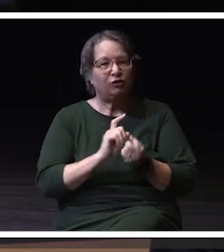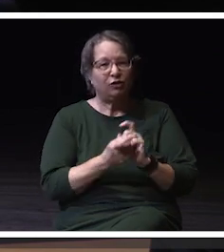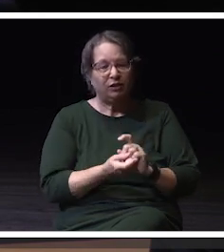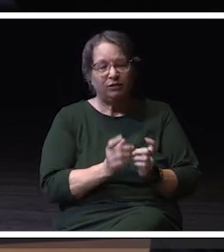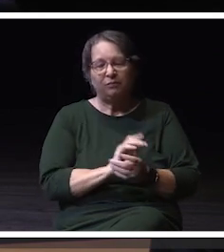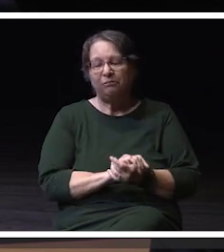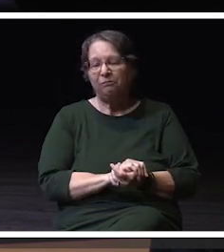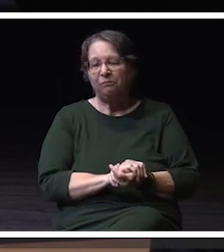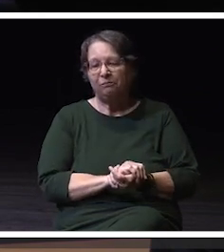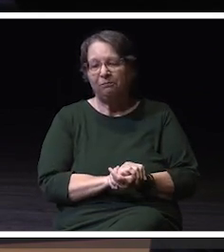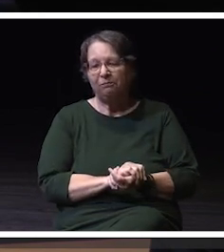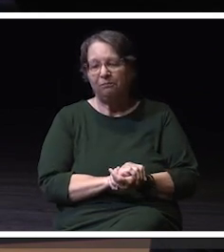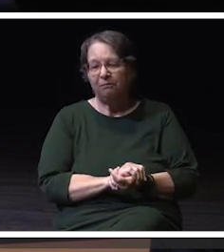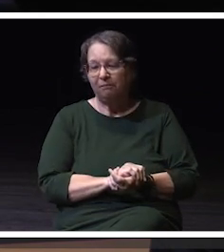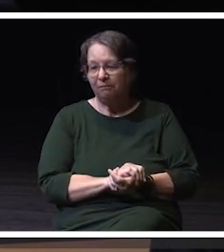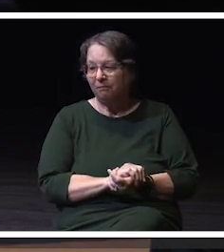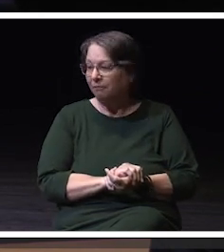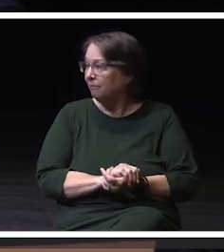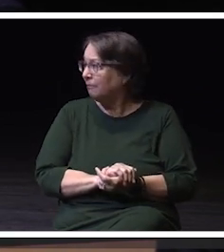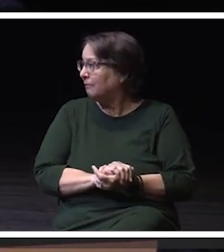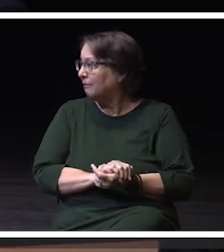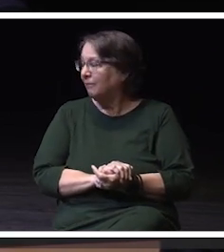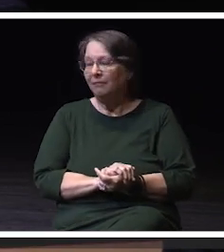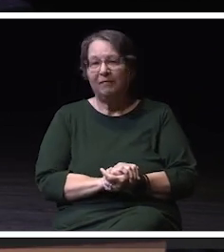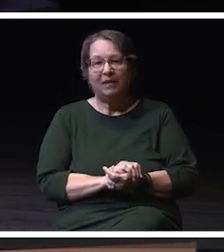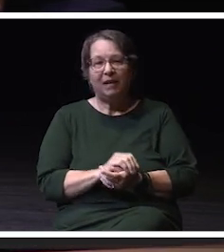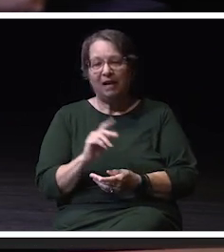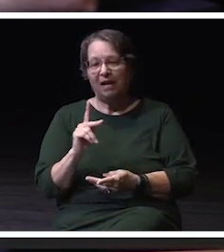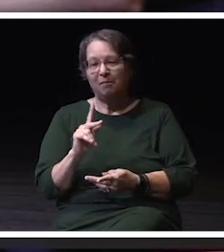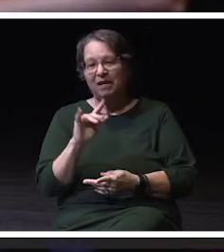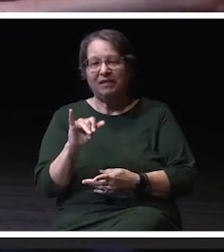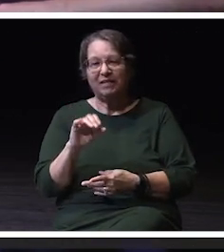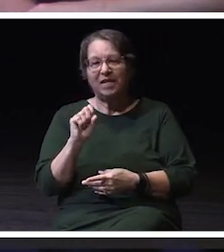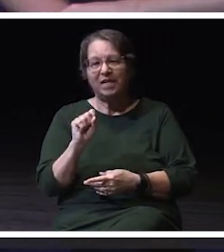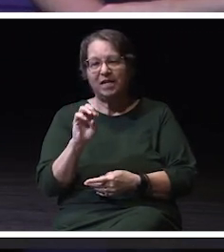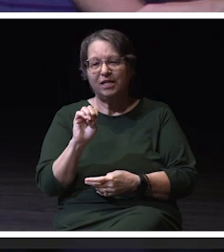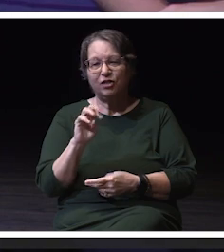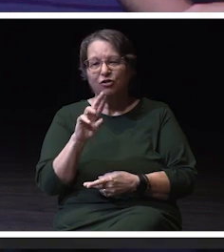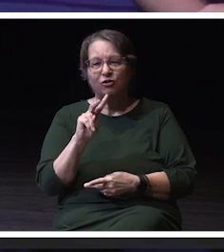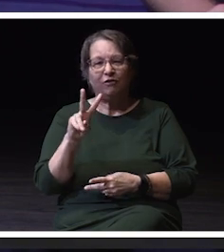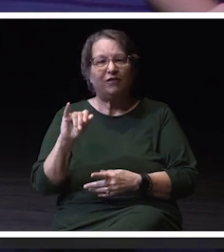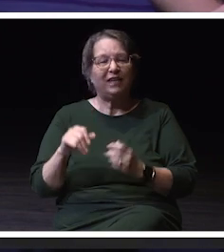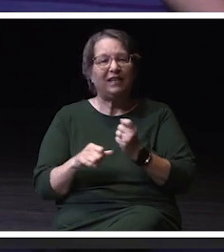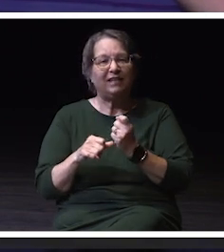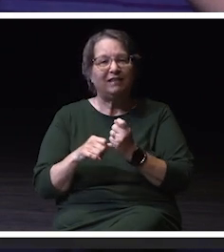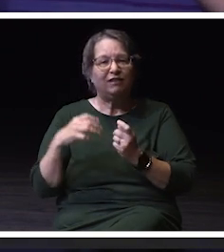I'm Kelsey Servi, I'm the Assistant Chief with the police department here on campus